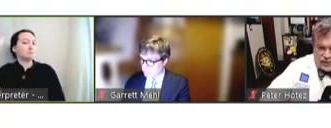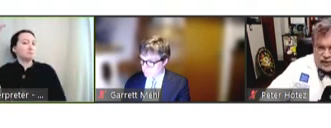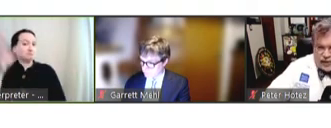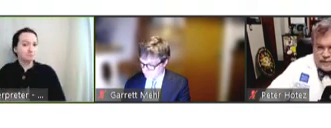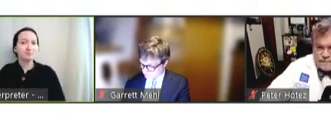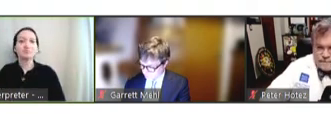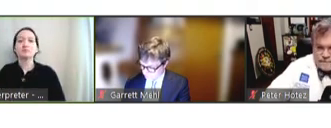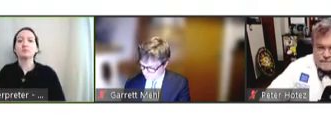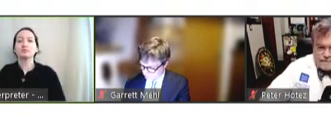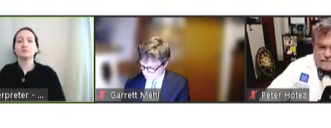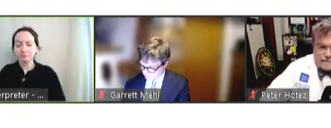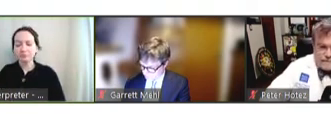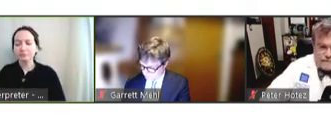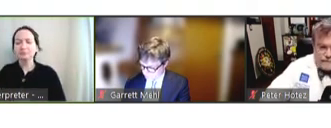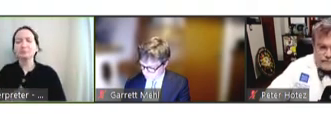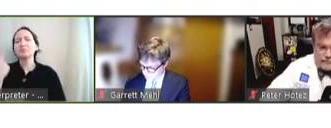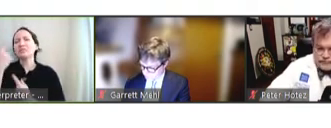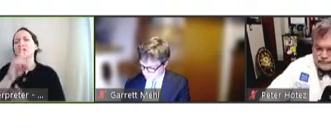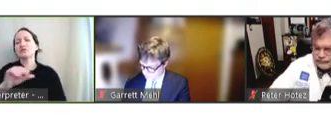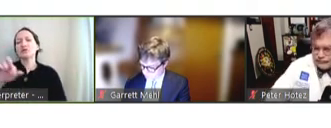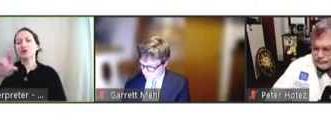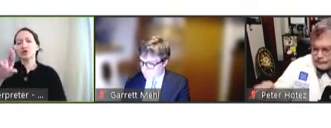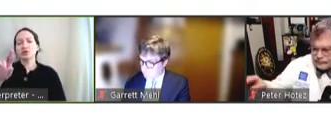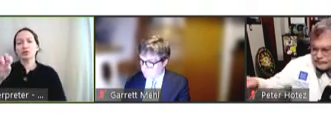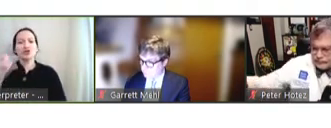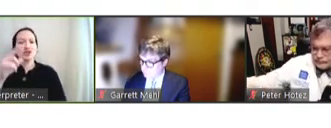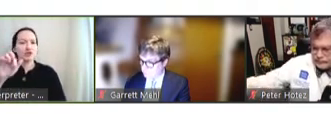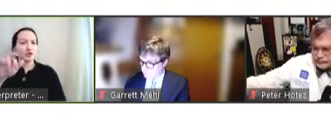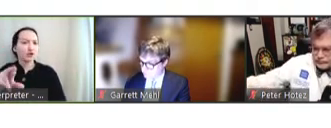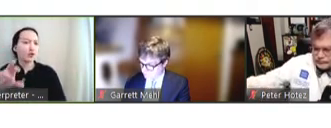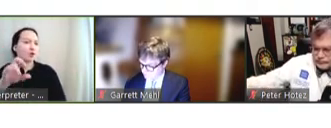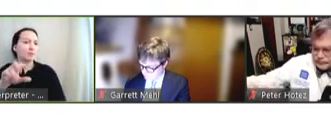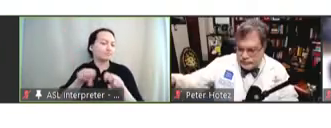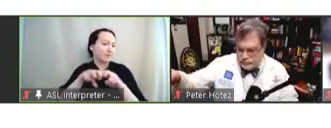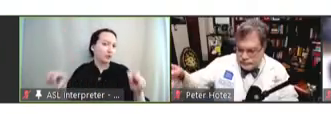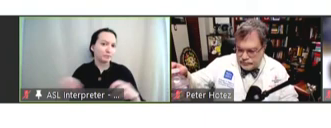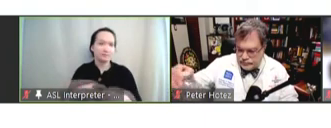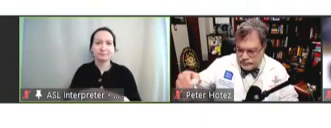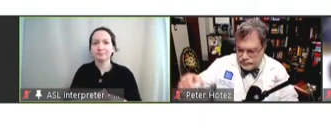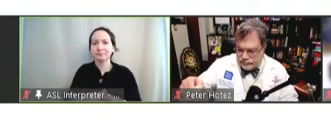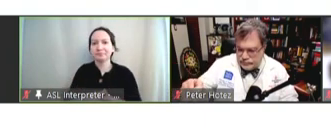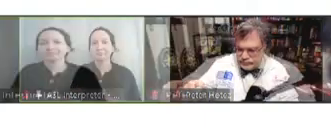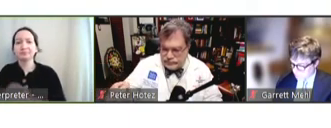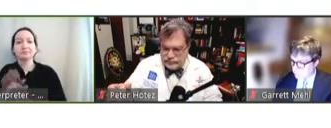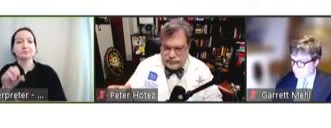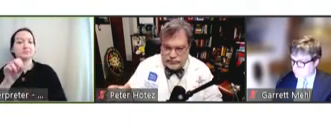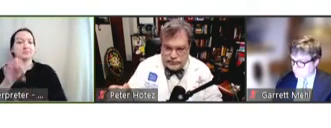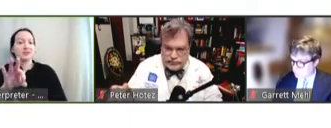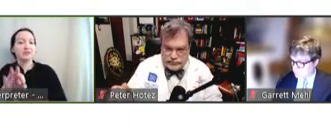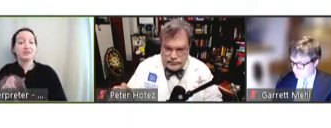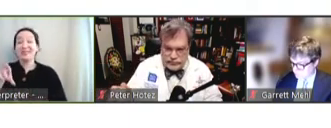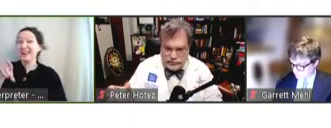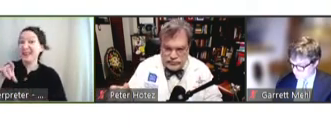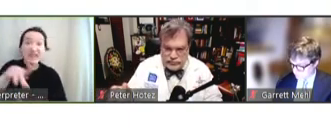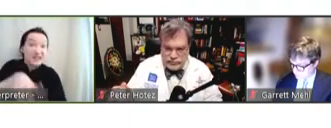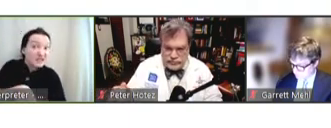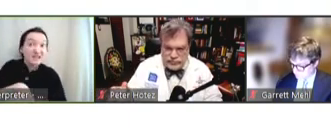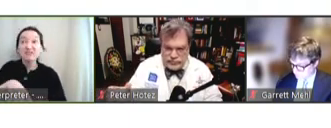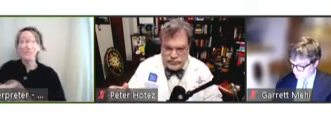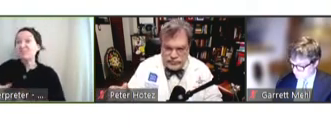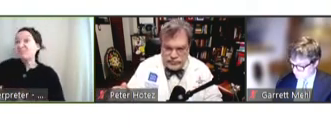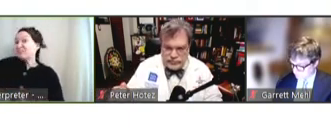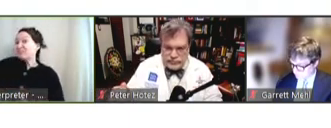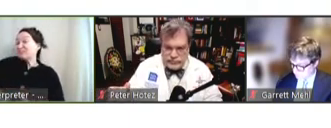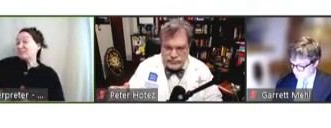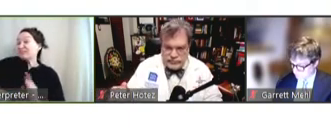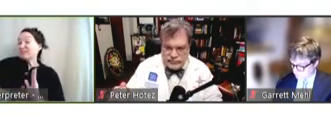wondering, for Dr. Shet or the panel, whether there's any hints or signals that hesitancy